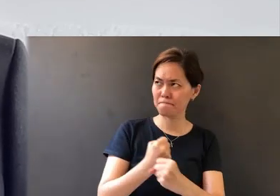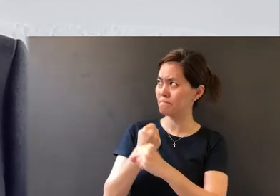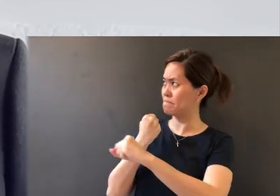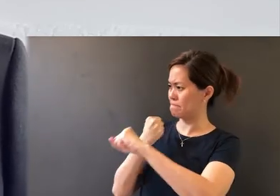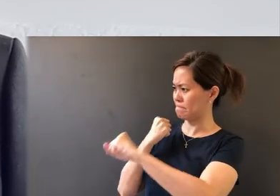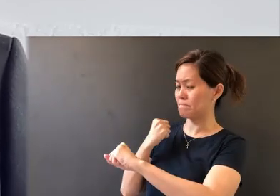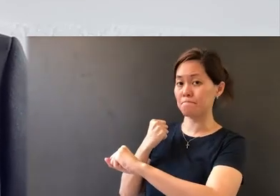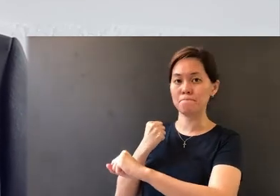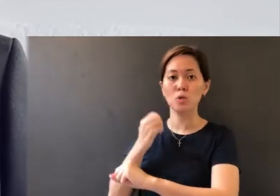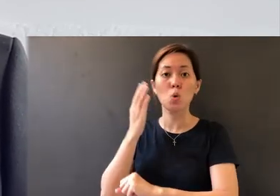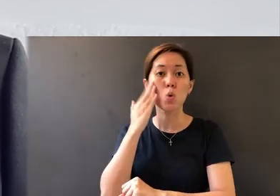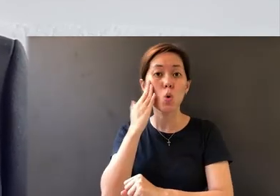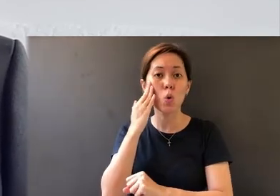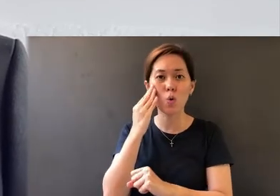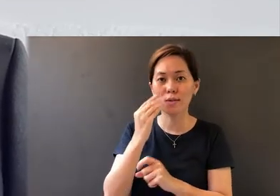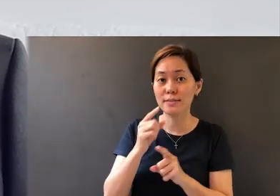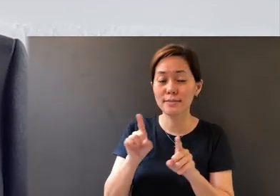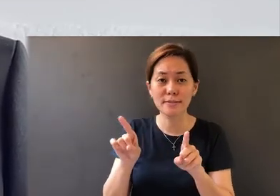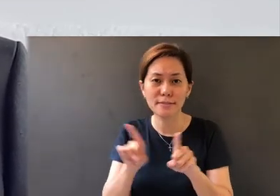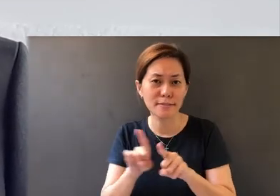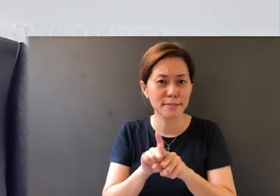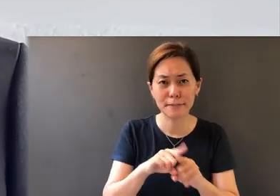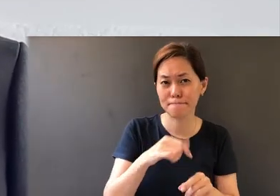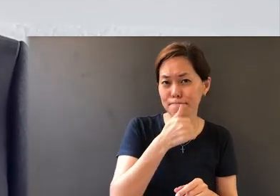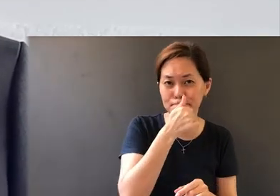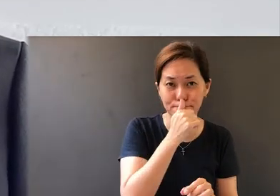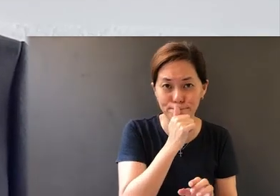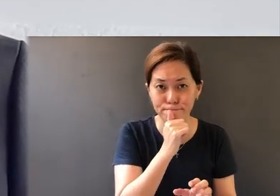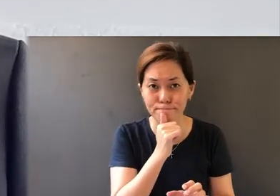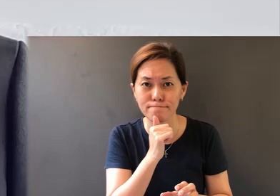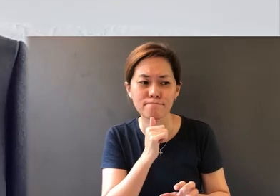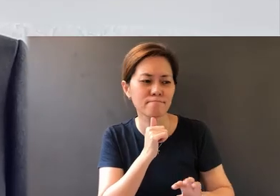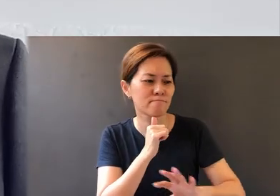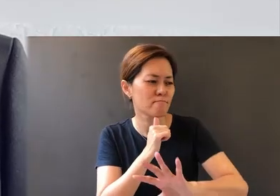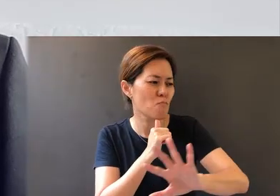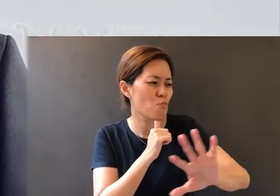knowing that the same kinds of suffering are being experienced by your